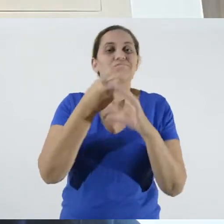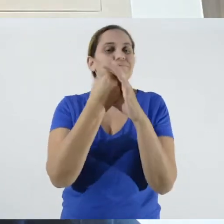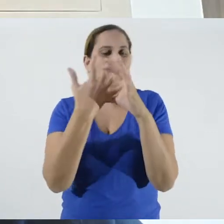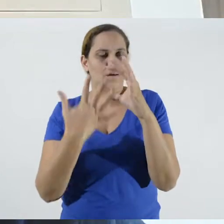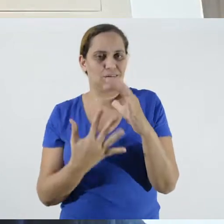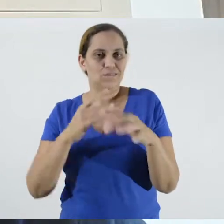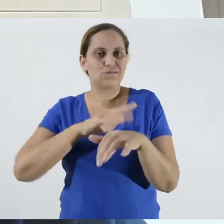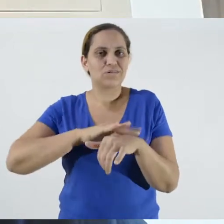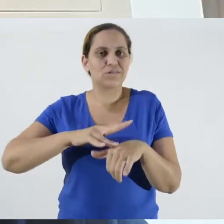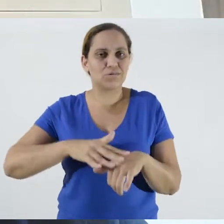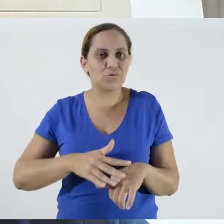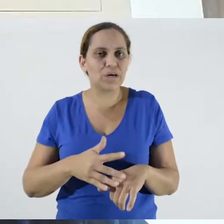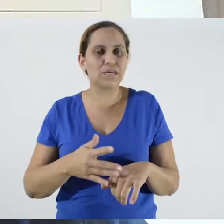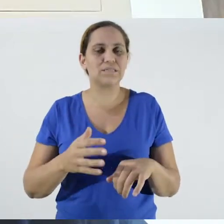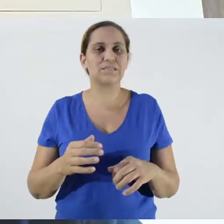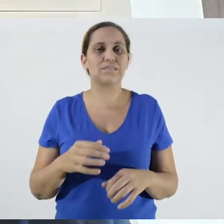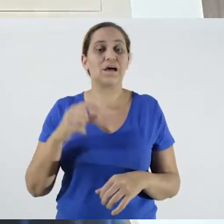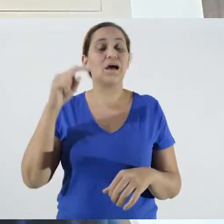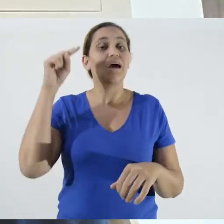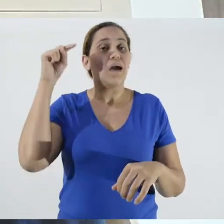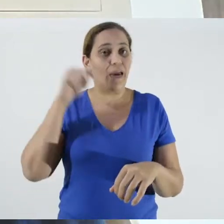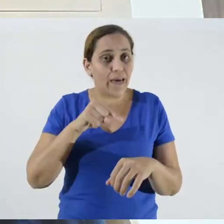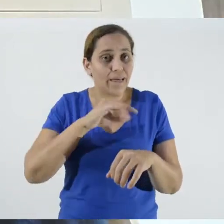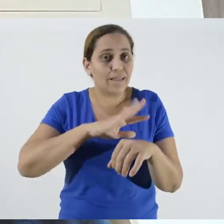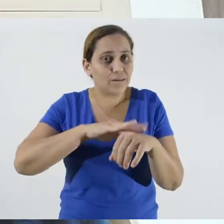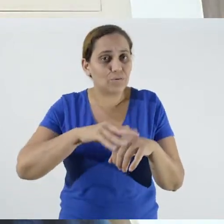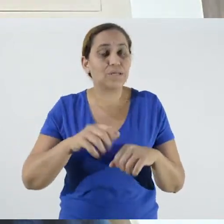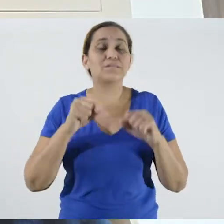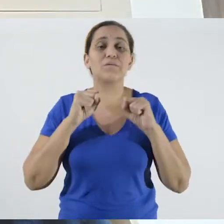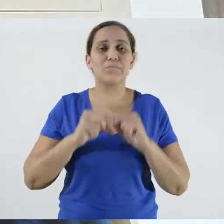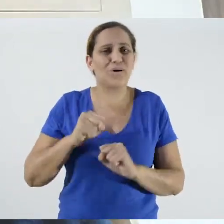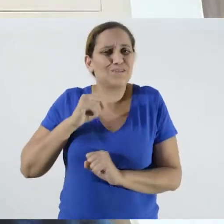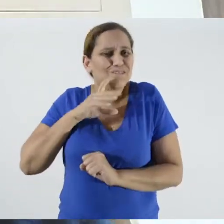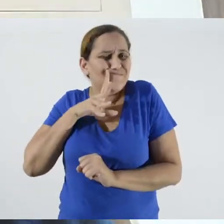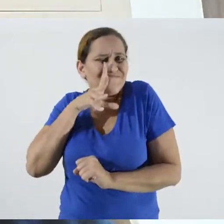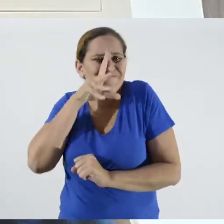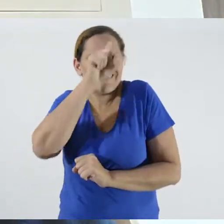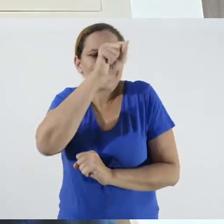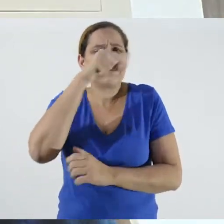the disease can get much worse and lead this person to a very acute condition